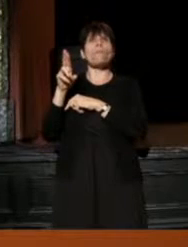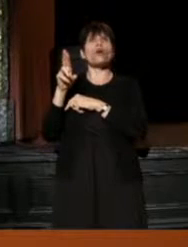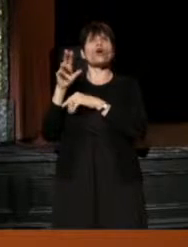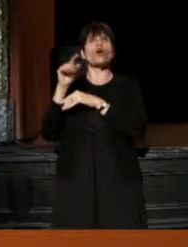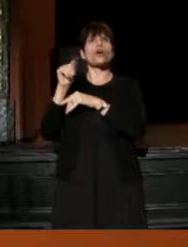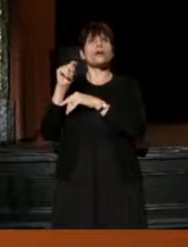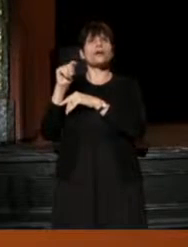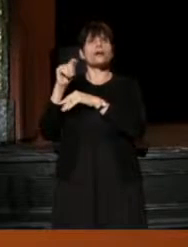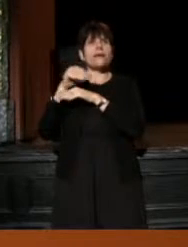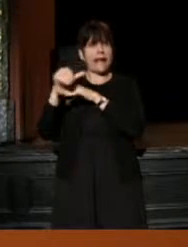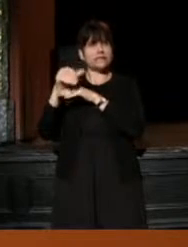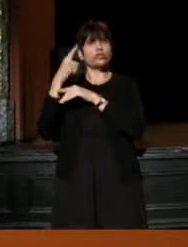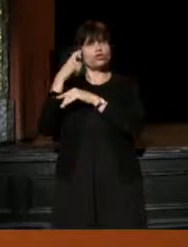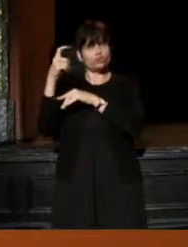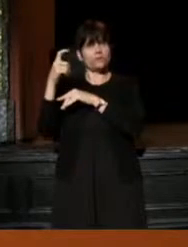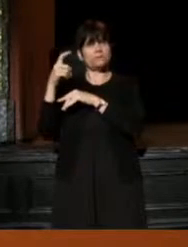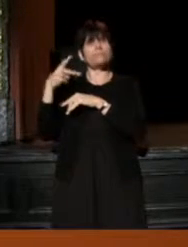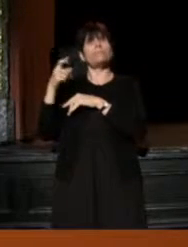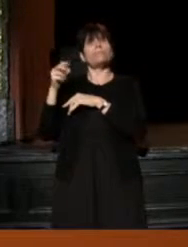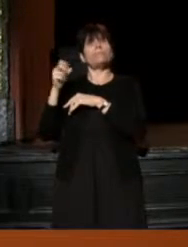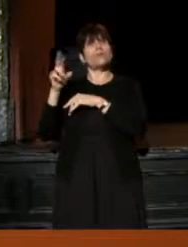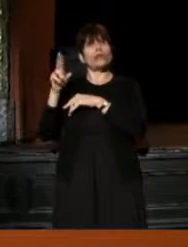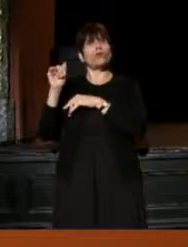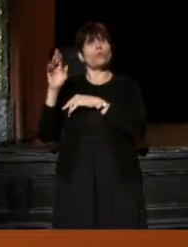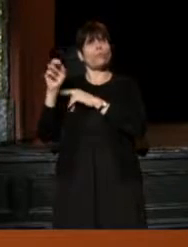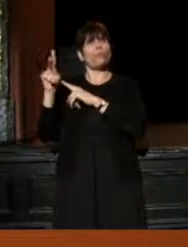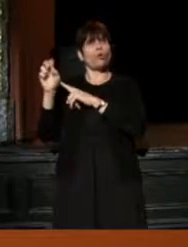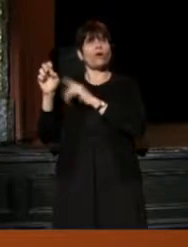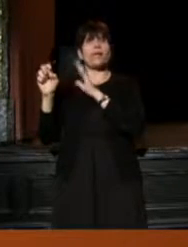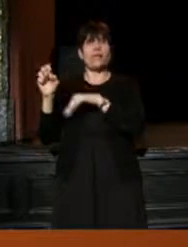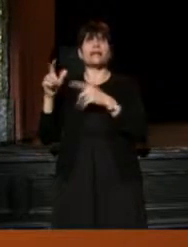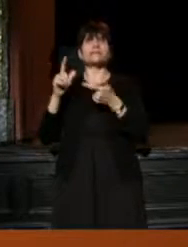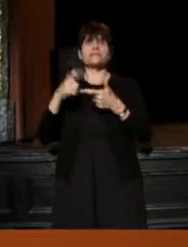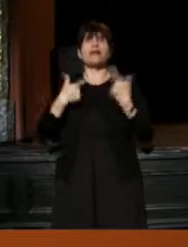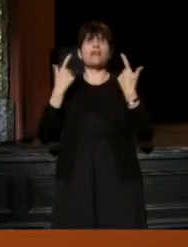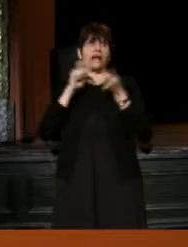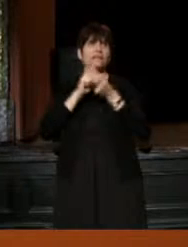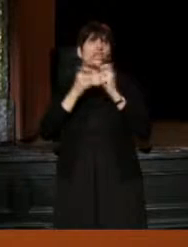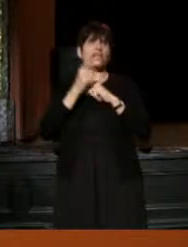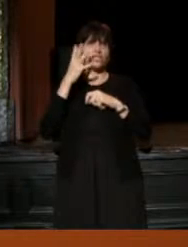I'm not alone in claiming that production as a life changing experience; it was.